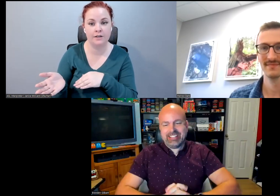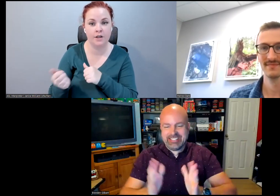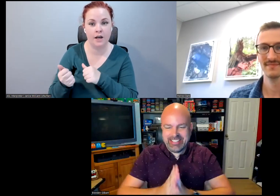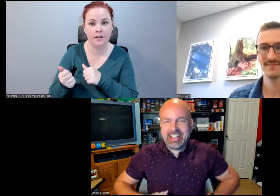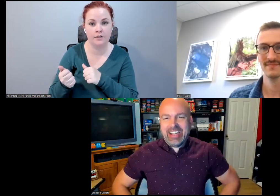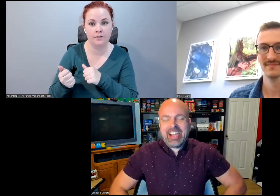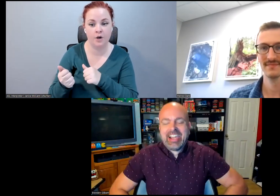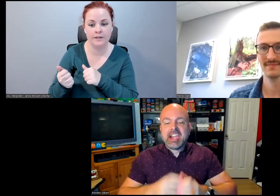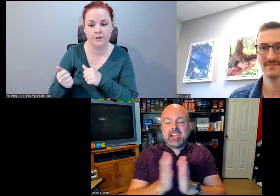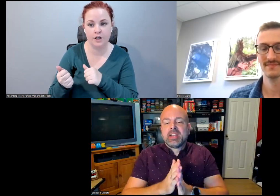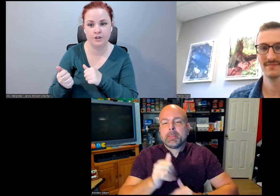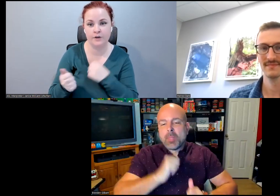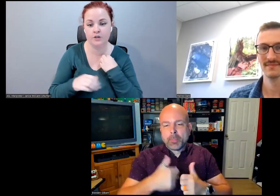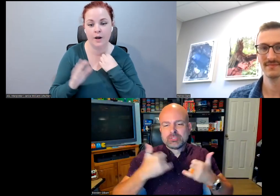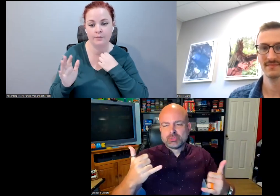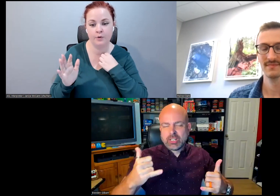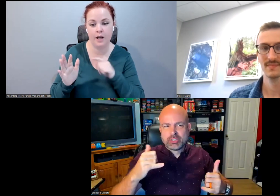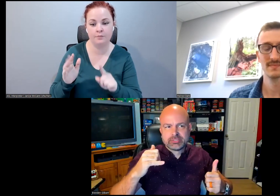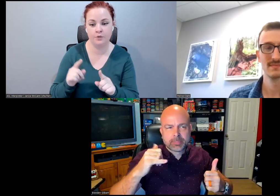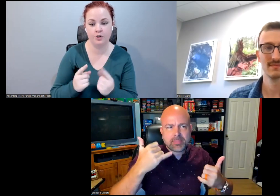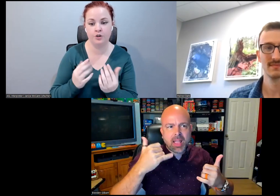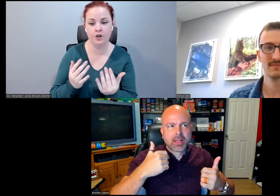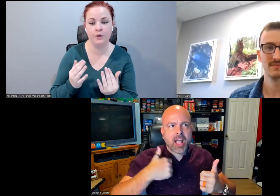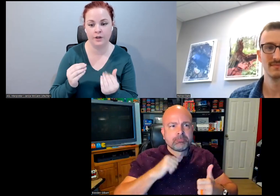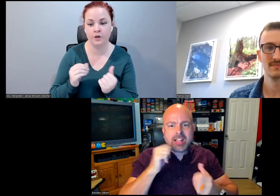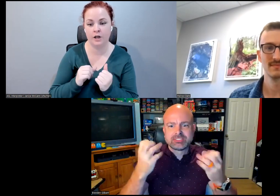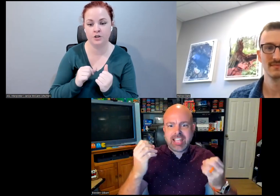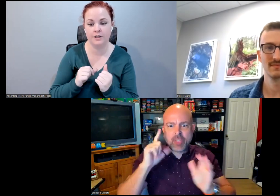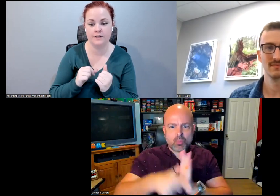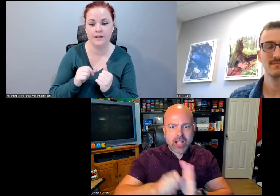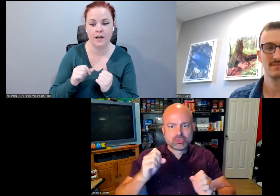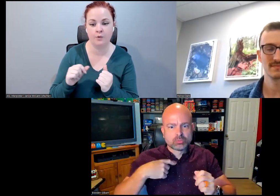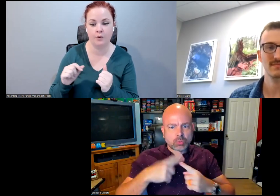can go into introductions first. I'm good with introductions or